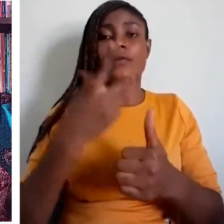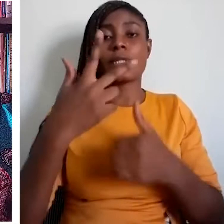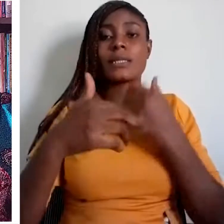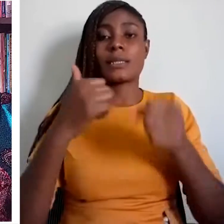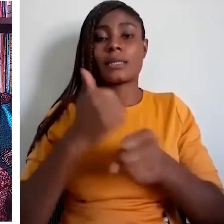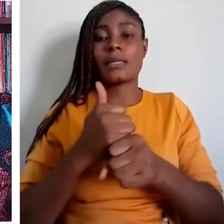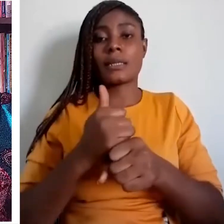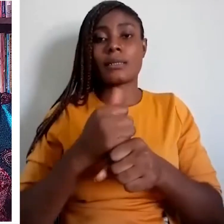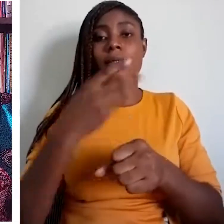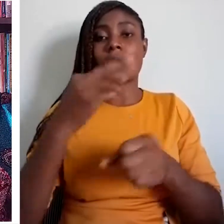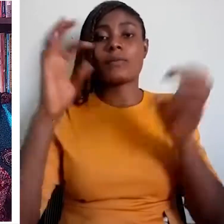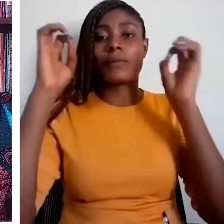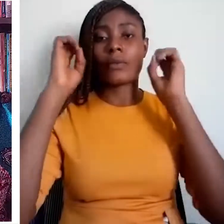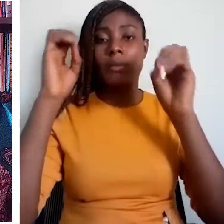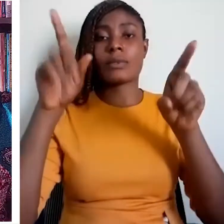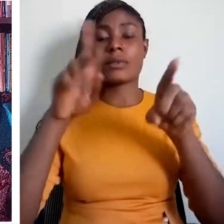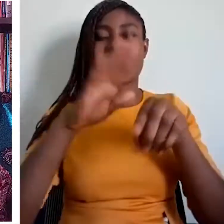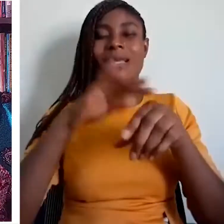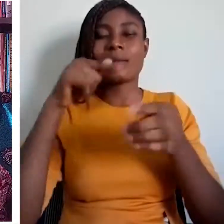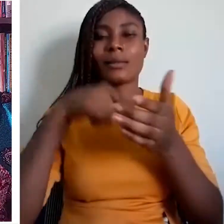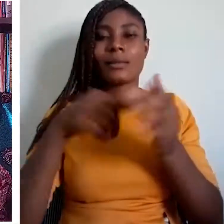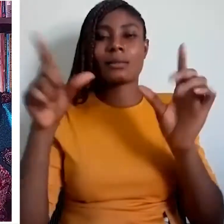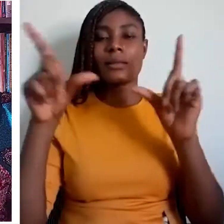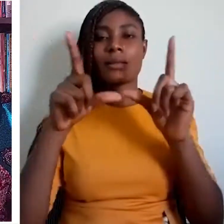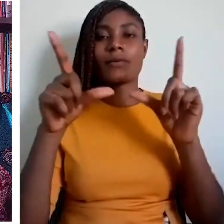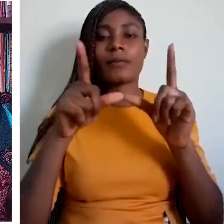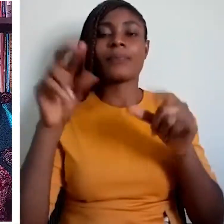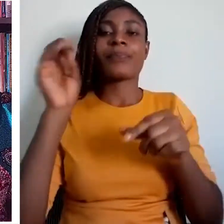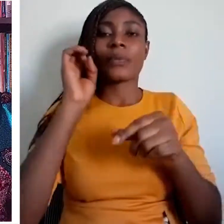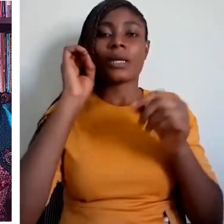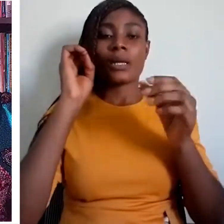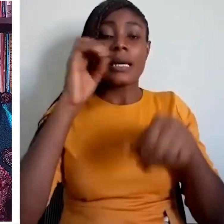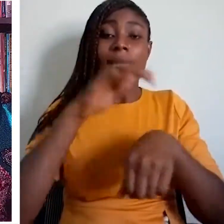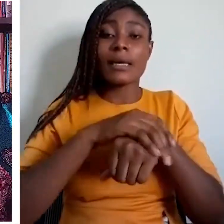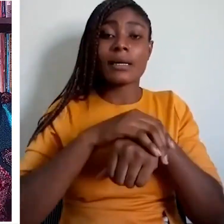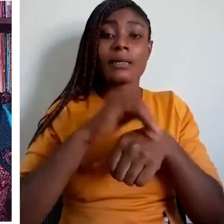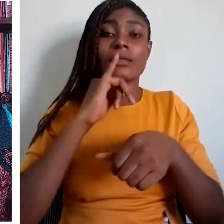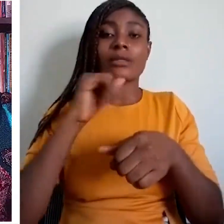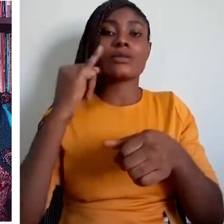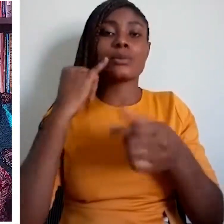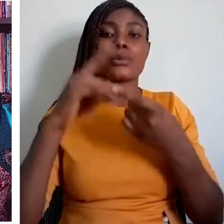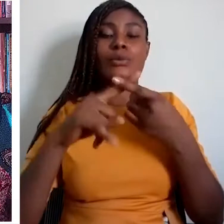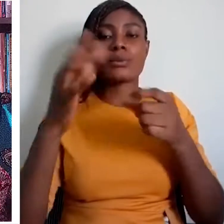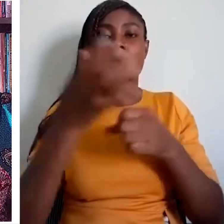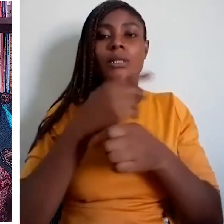French, and Arabic, which have become part of the Nigerian system over the years. English as the language of official communication, has a prominent place in Nigeria. French was made Nigeria’s second official language since 1996, even though this has not been duly implemented. Arabic is connected to Islamic education, and it is used extensively in the northern parts of the country.